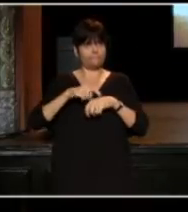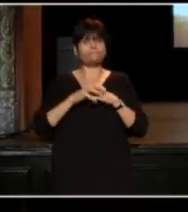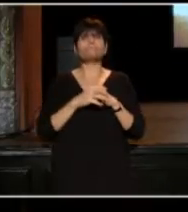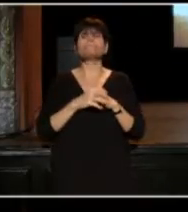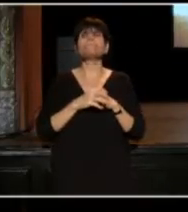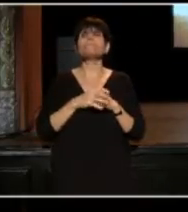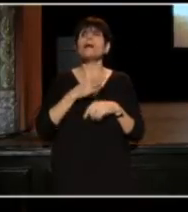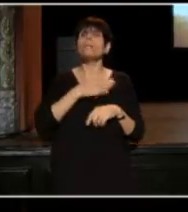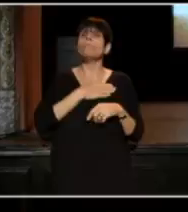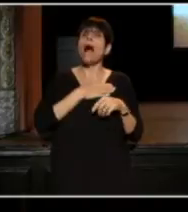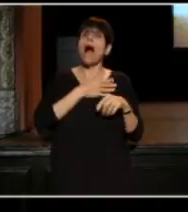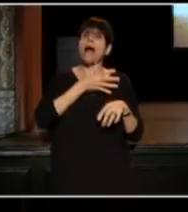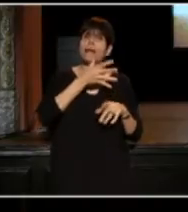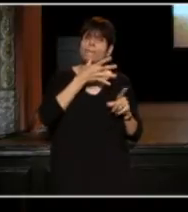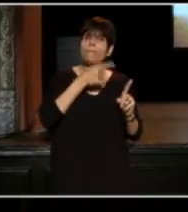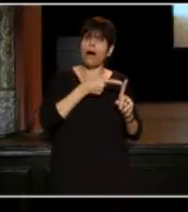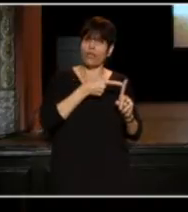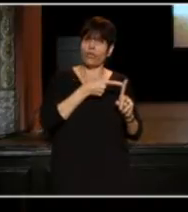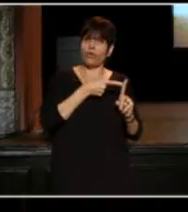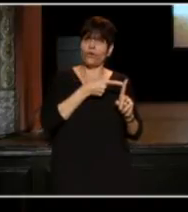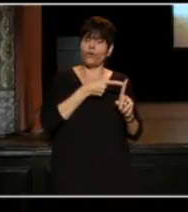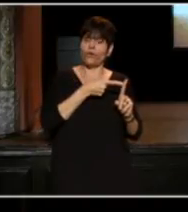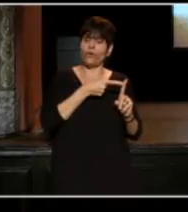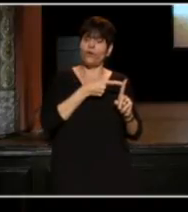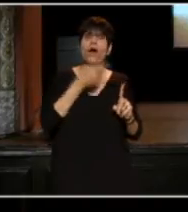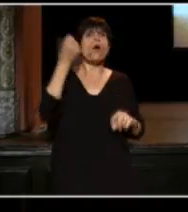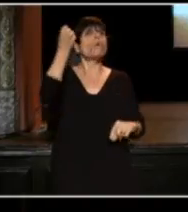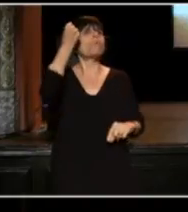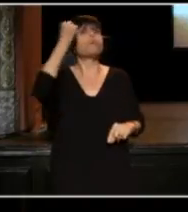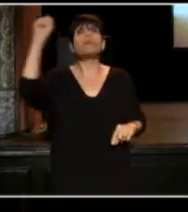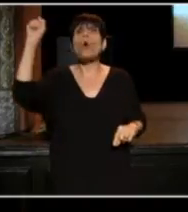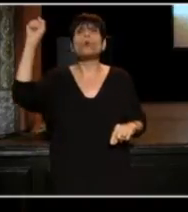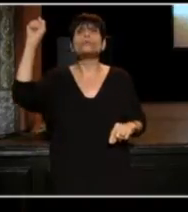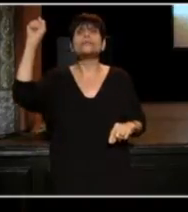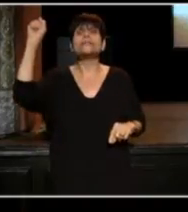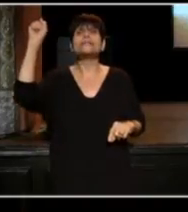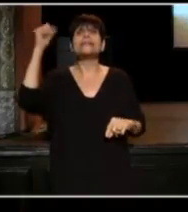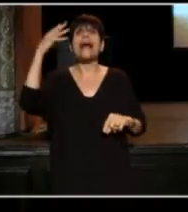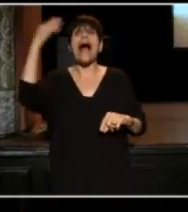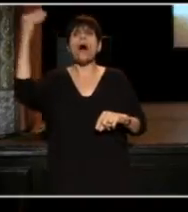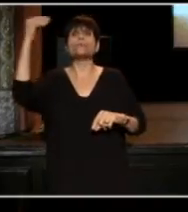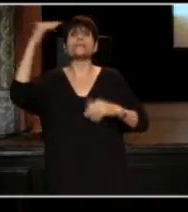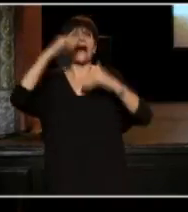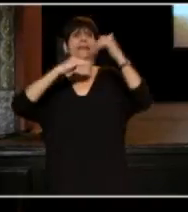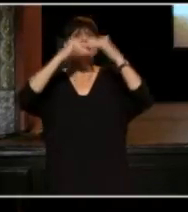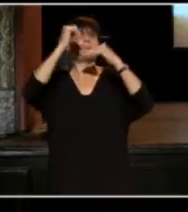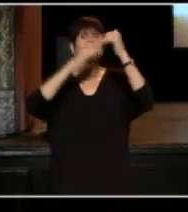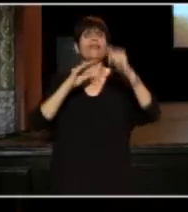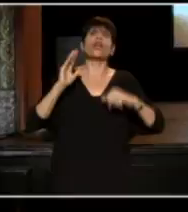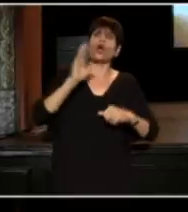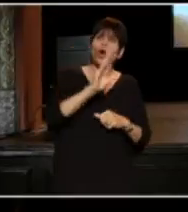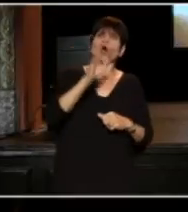My mother would end up protesting outside of buildings that her mother worked in,